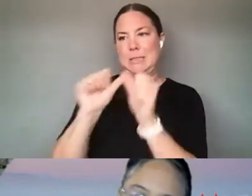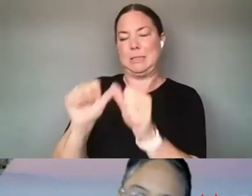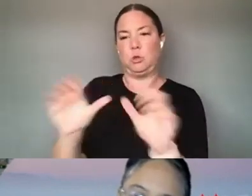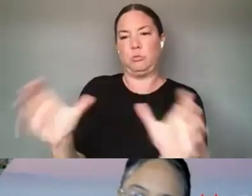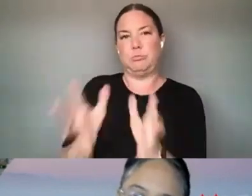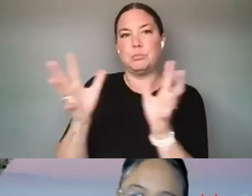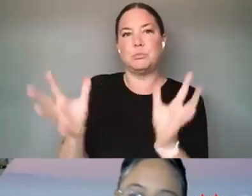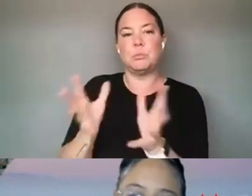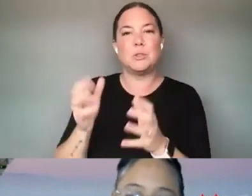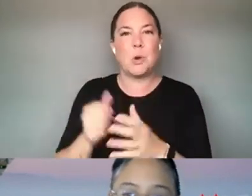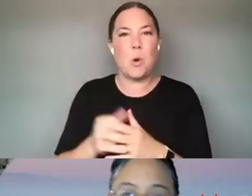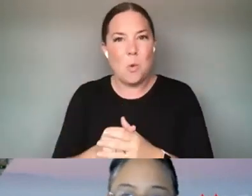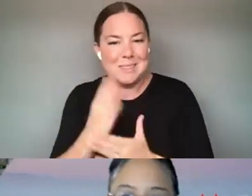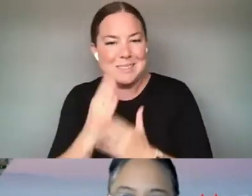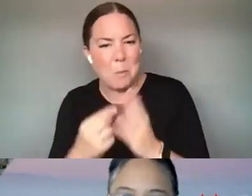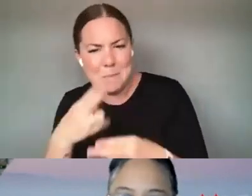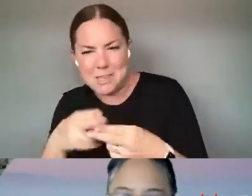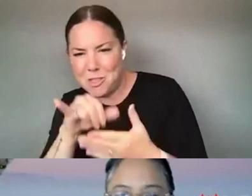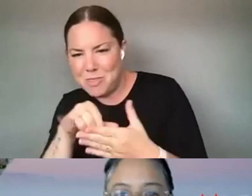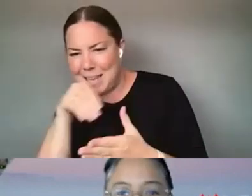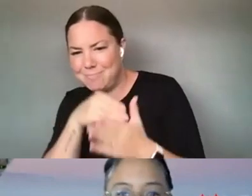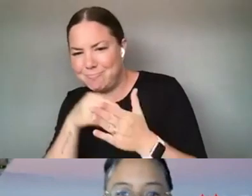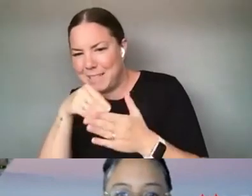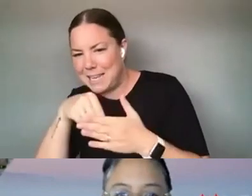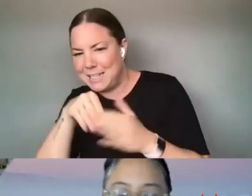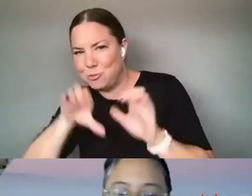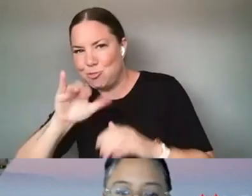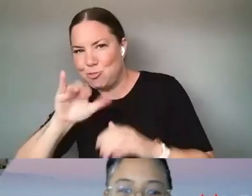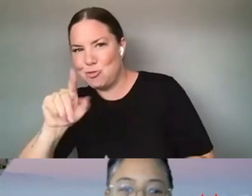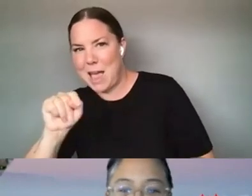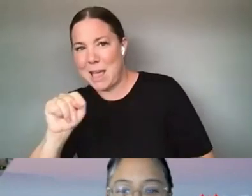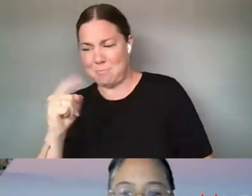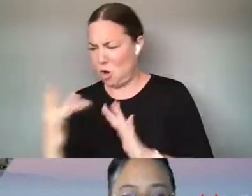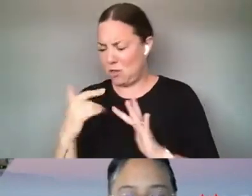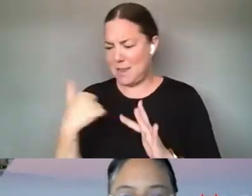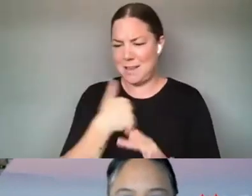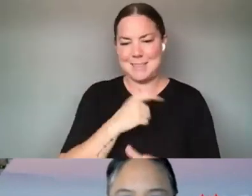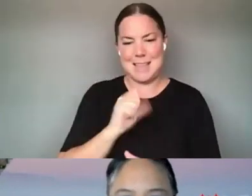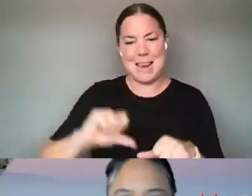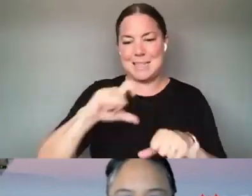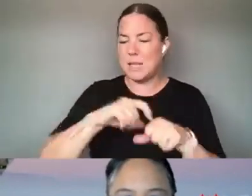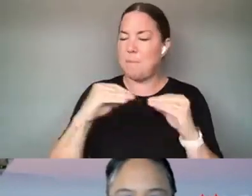CHAT SO YOU KNOW PLEASE CONTACT US AND WE'RE MORE THAN HAPPY TO YOU KNOW WORK WITH THE COMMUNITY AND